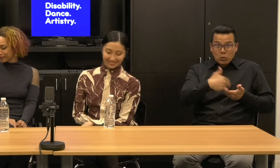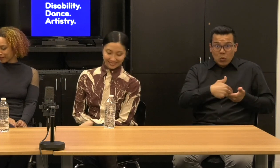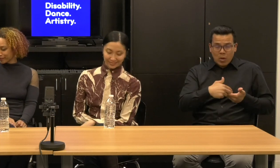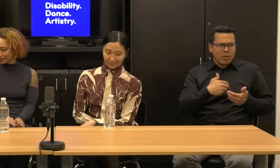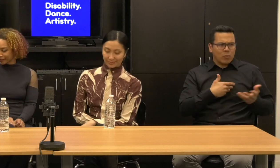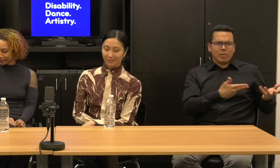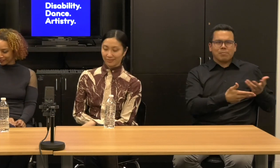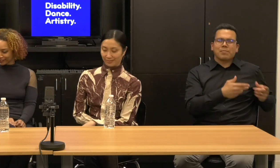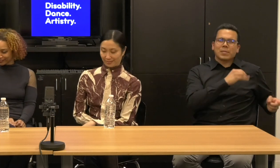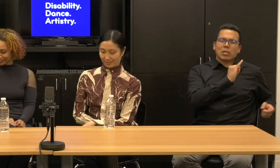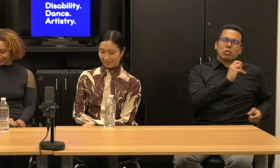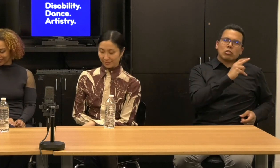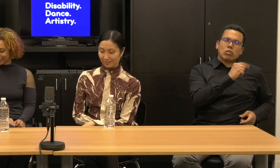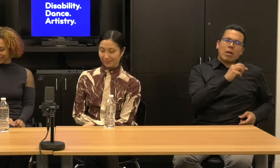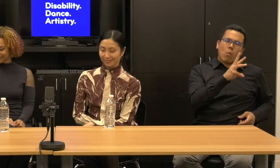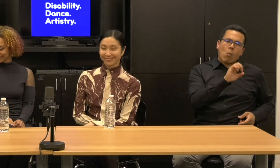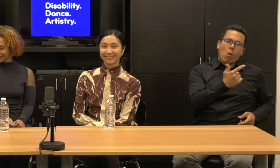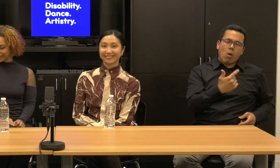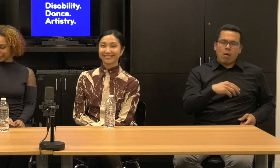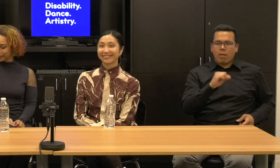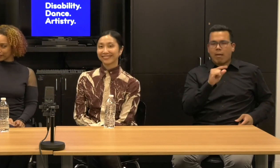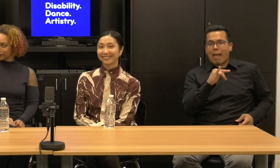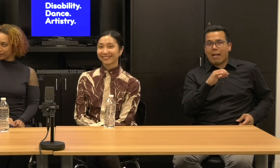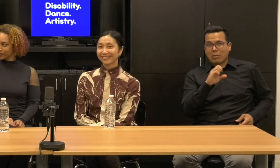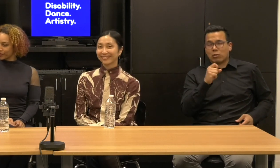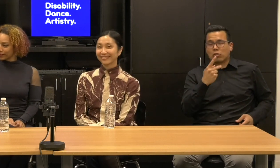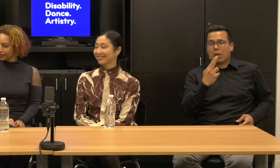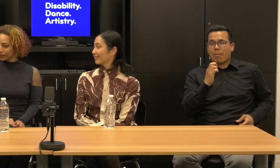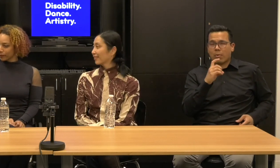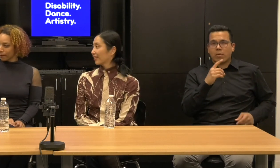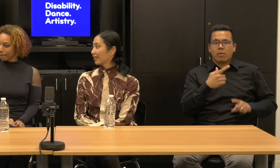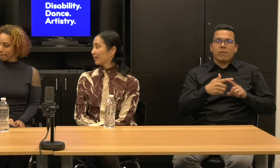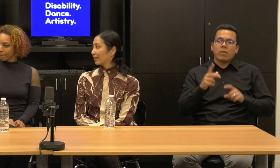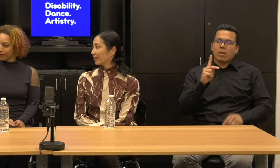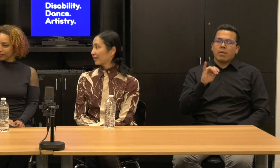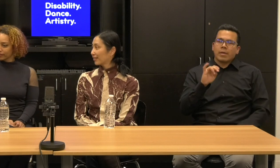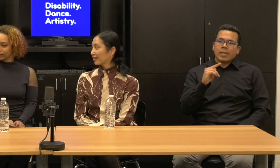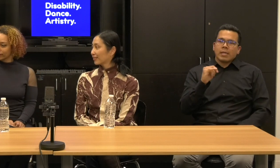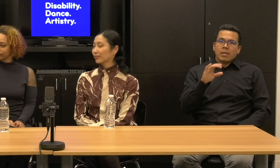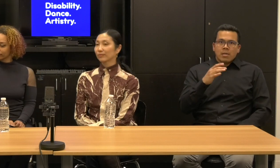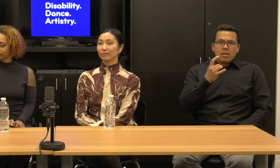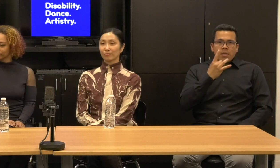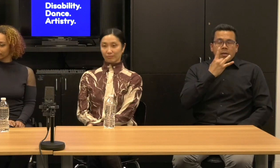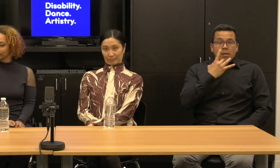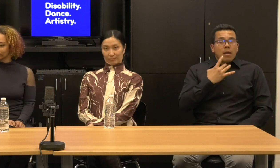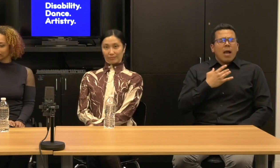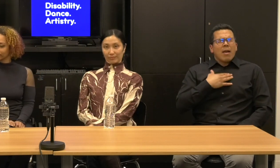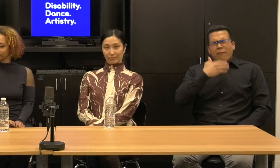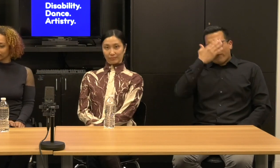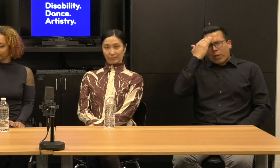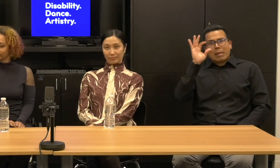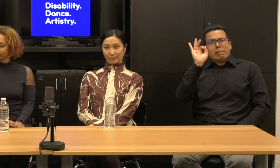and Janet Wong of New York Live Arts. I forgot to mention earlier, you can submit questions to us.